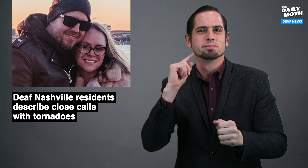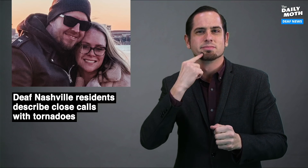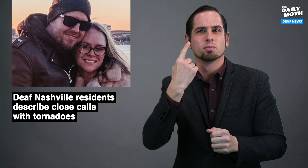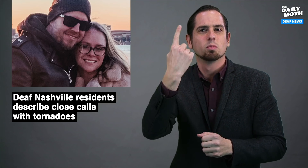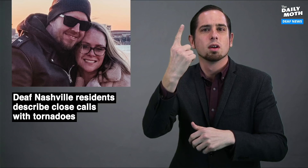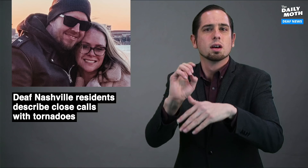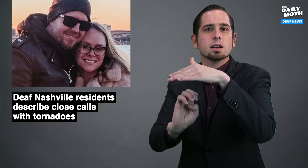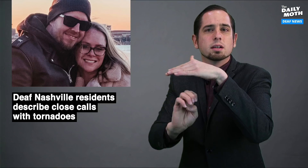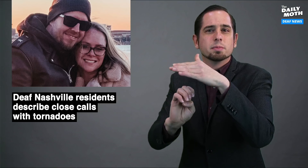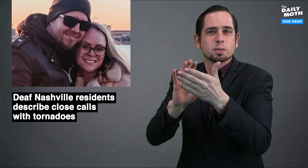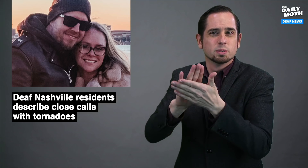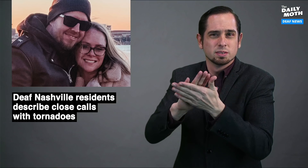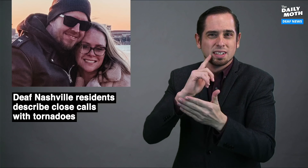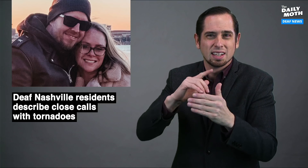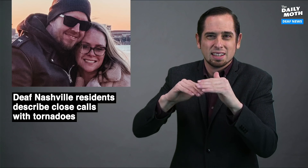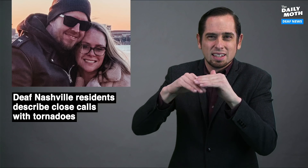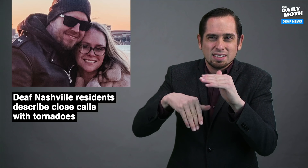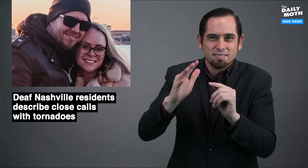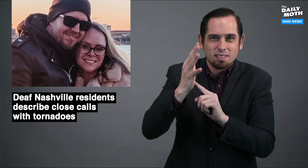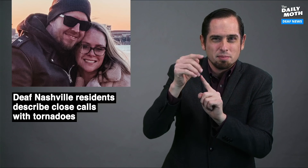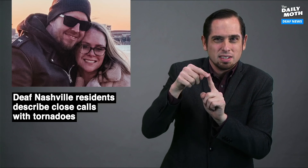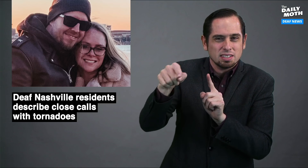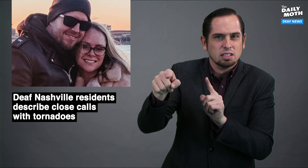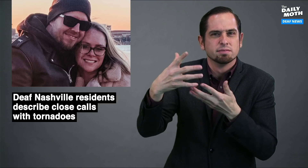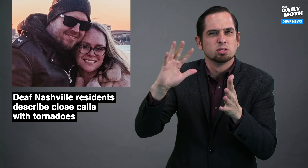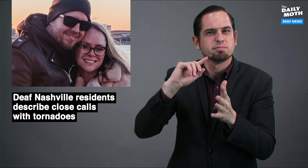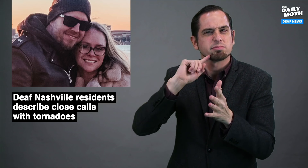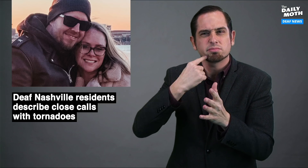saw that an elementary school less than 5 minutes away was